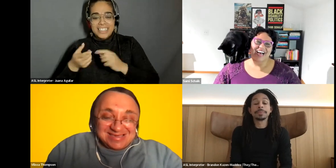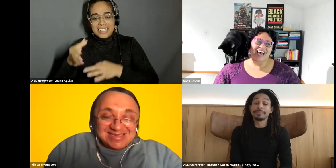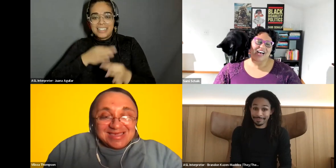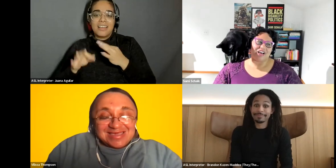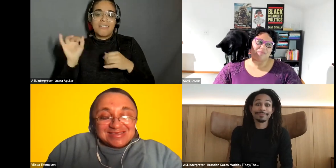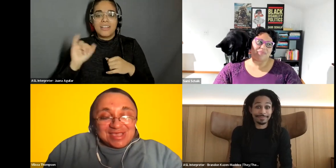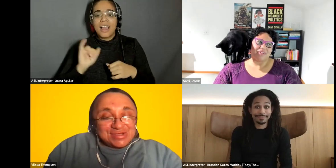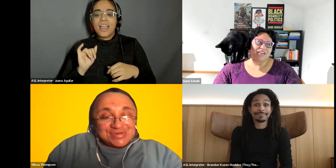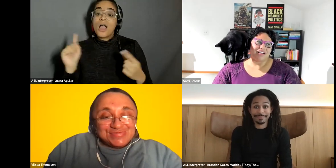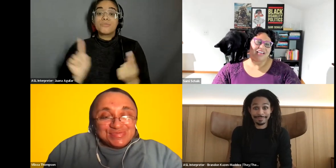Vilissa Thompson: Exactly.